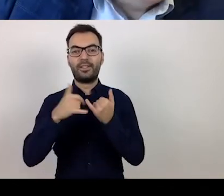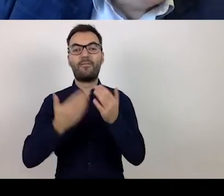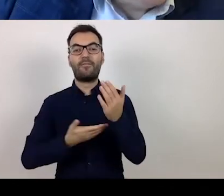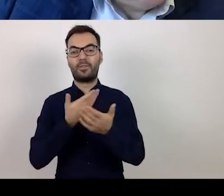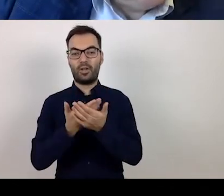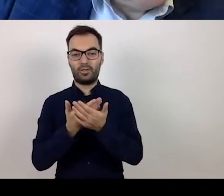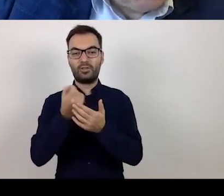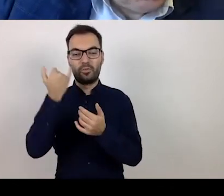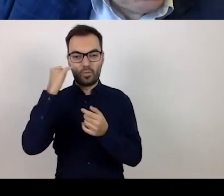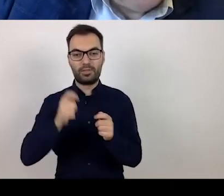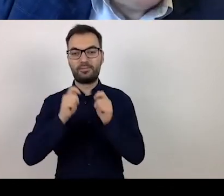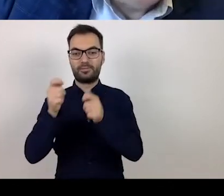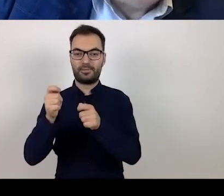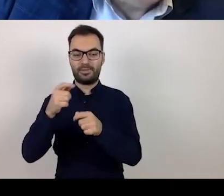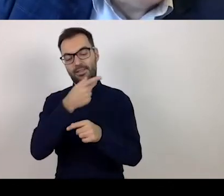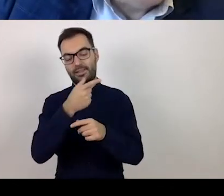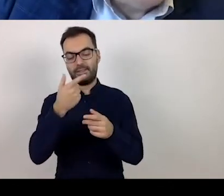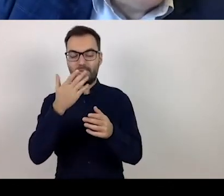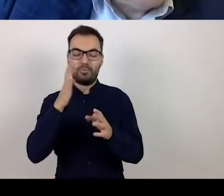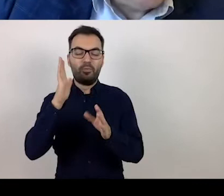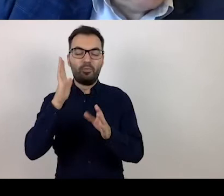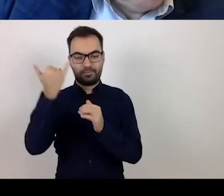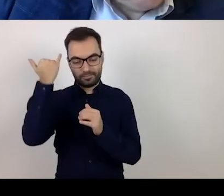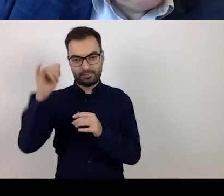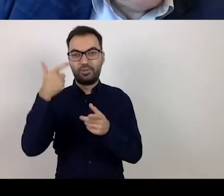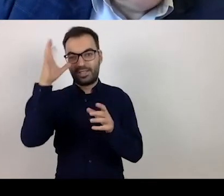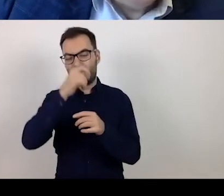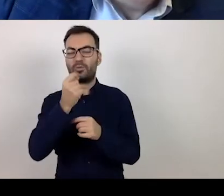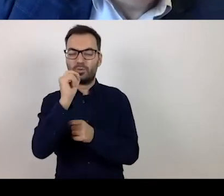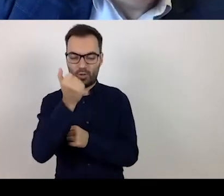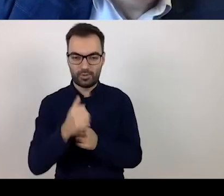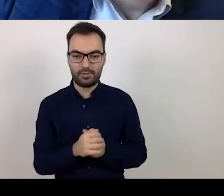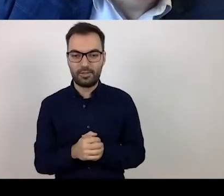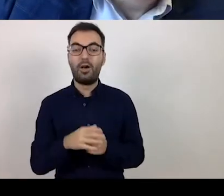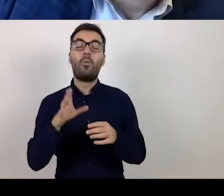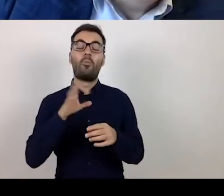were overlooked by the applicant, the beneficiary. However, there may be situations